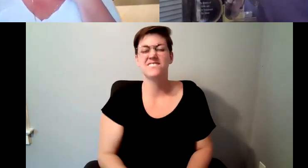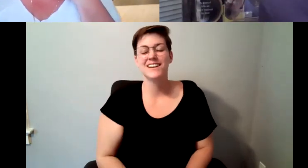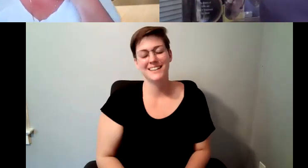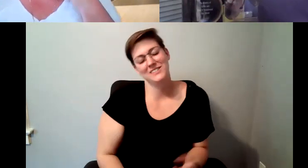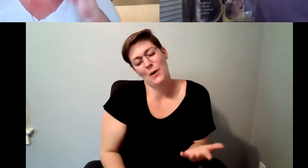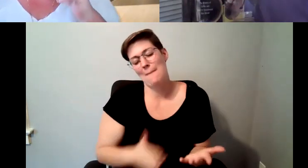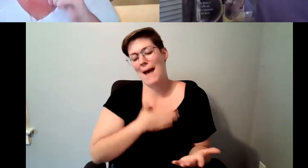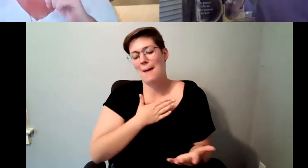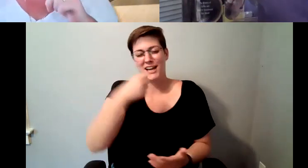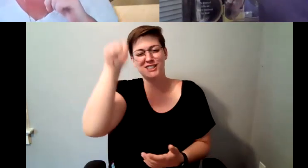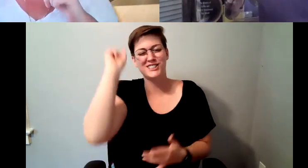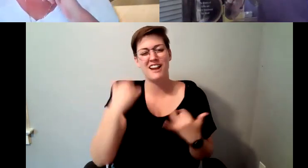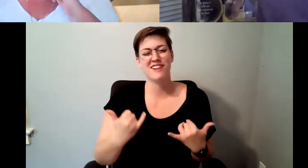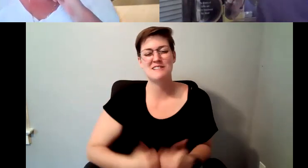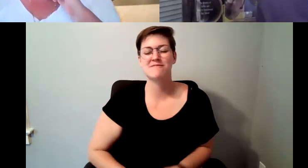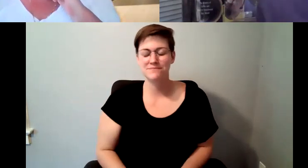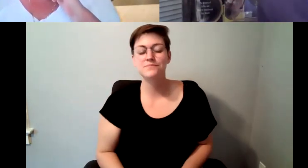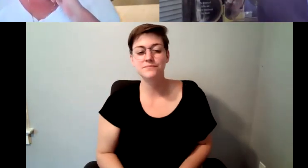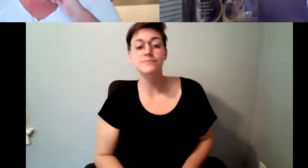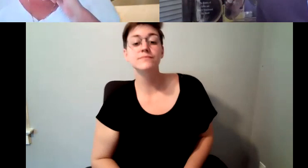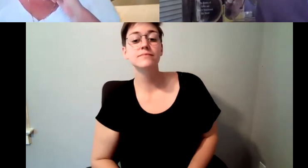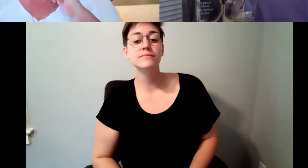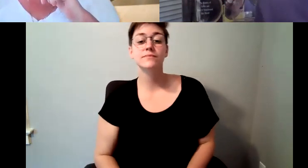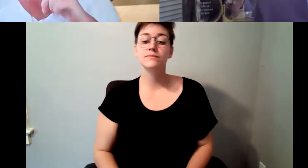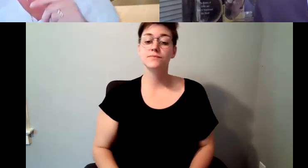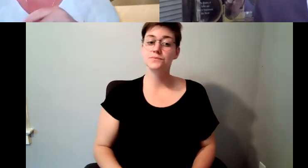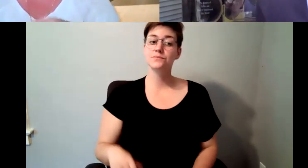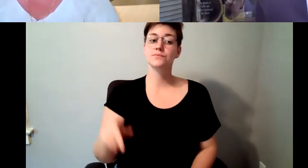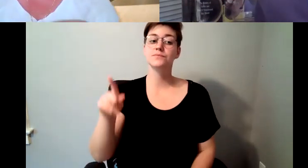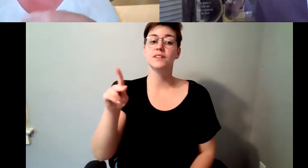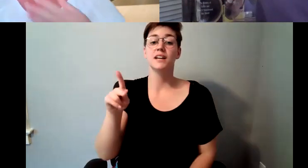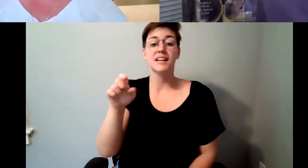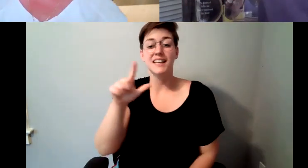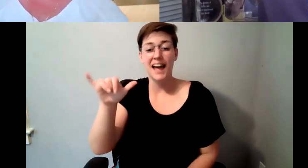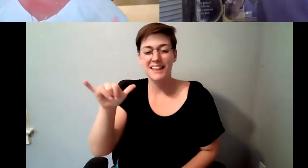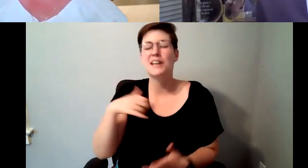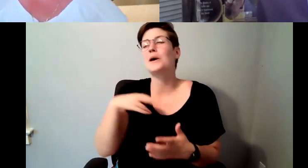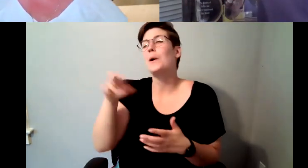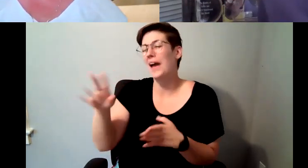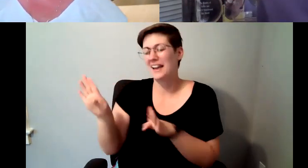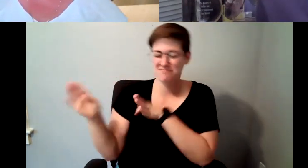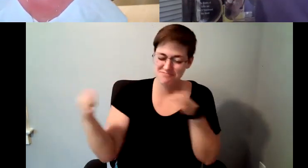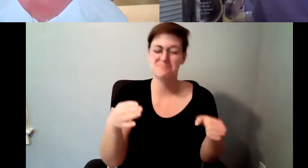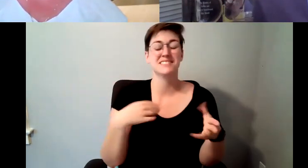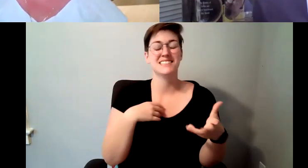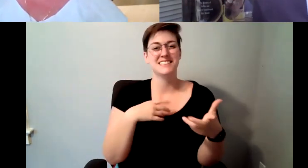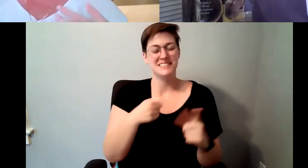Kelly Redder: So so let's let's get back on track here and have you tell us it up in Seattle